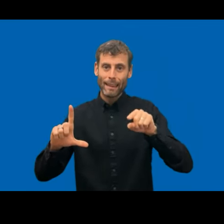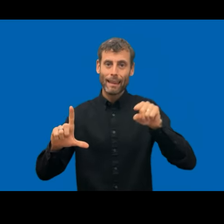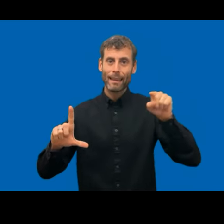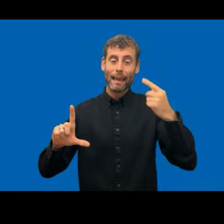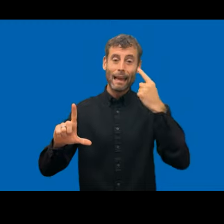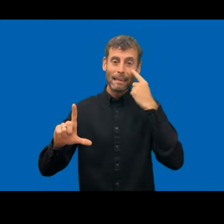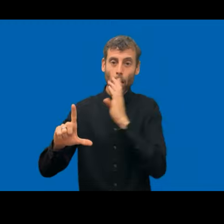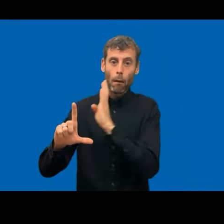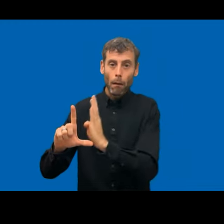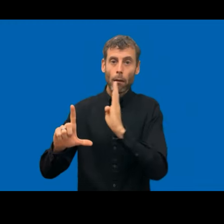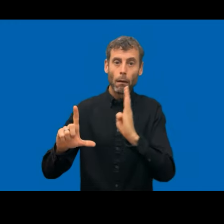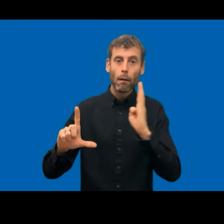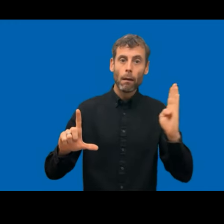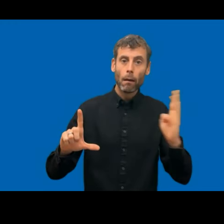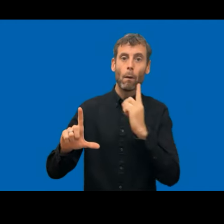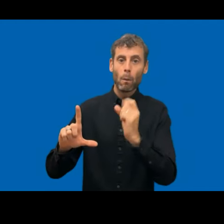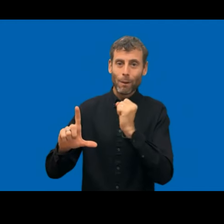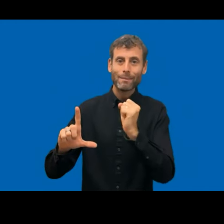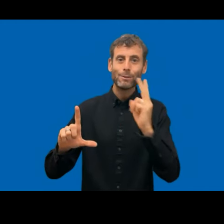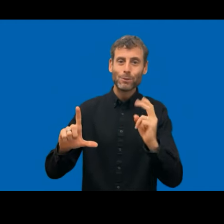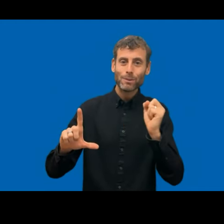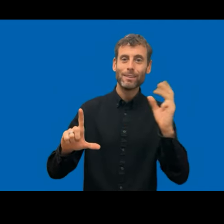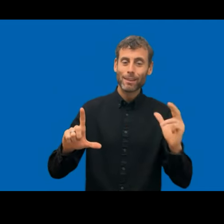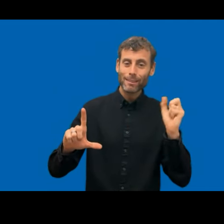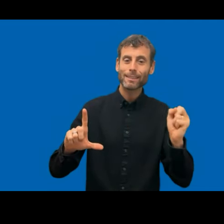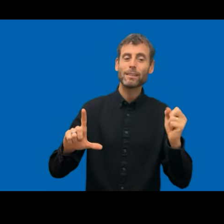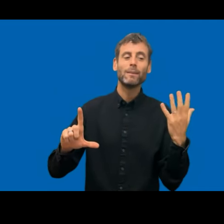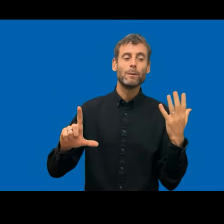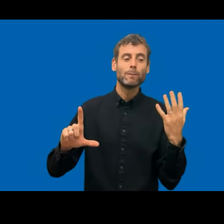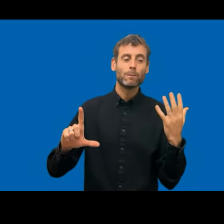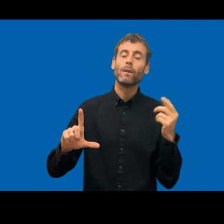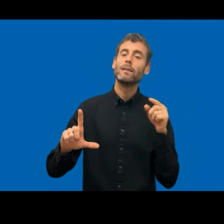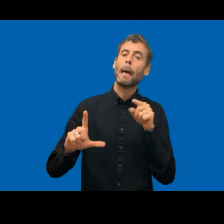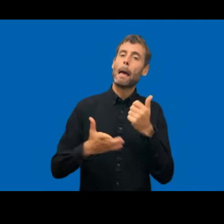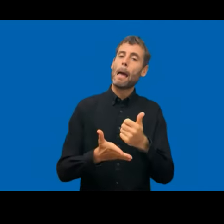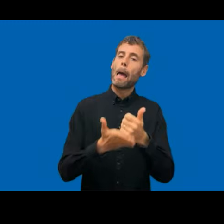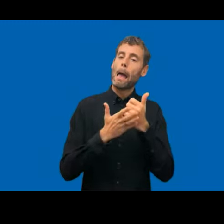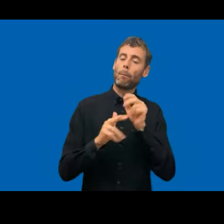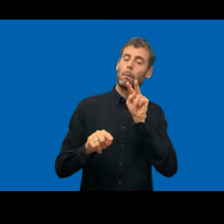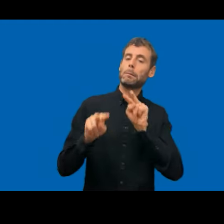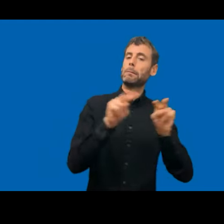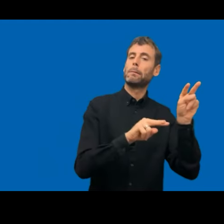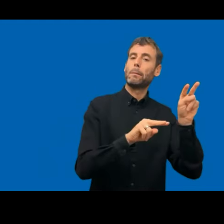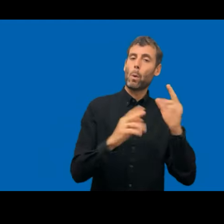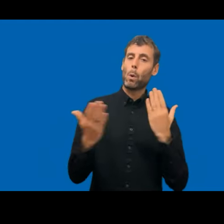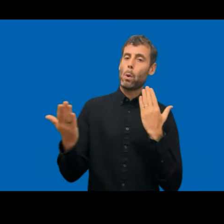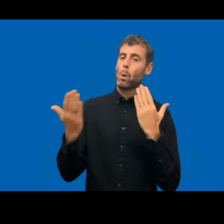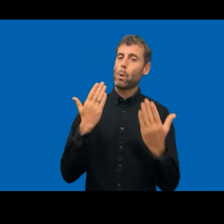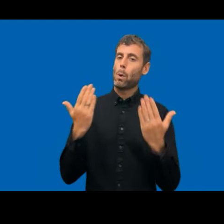monitor them over time. Its easier to compare the scores from time to time,